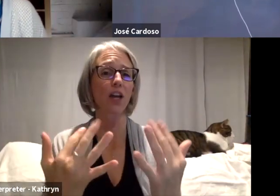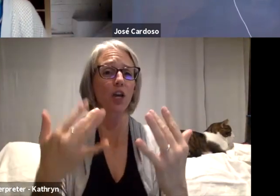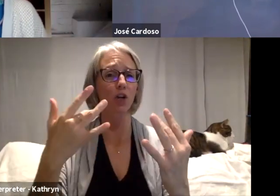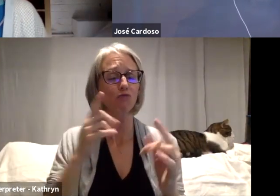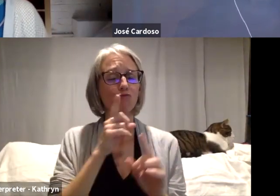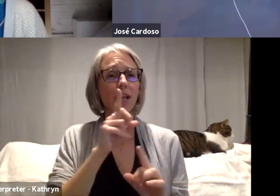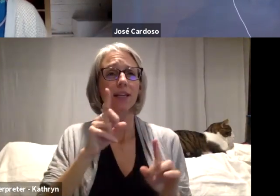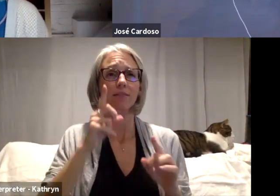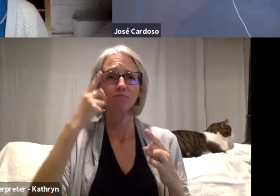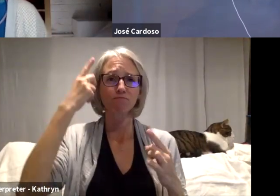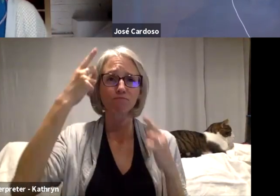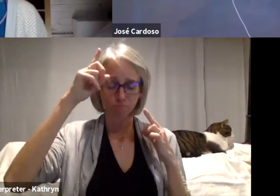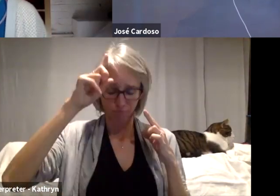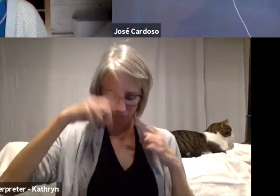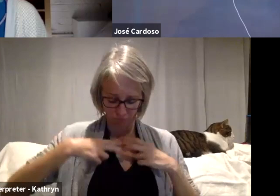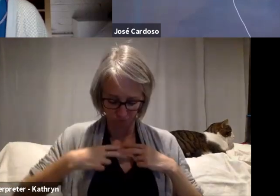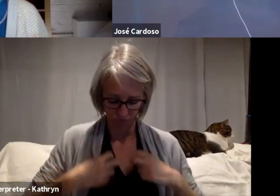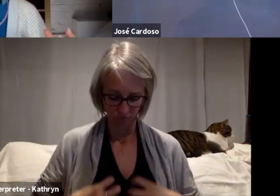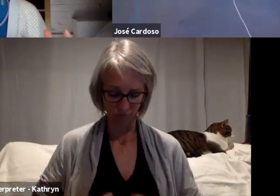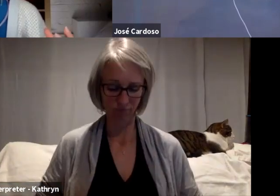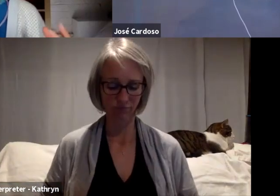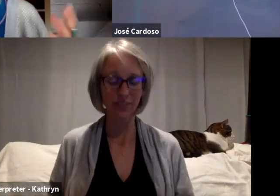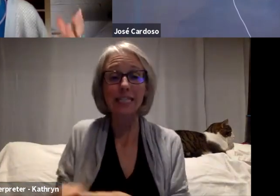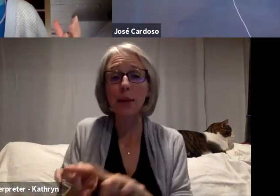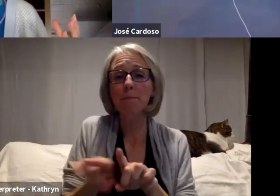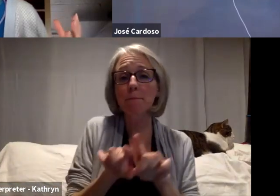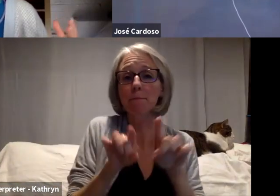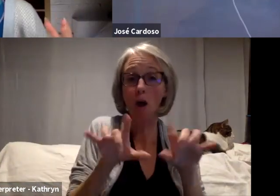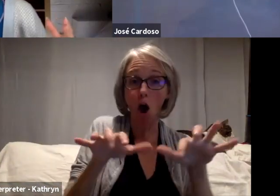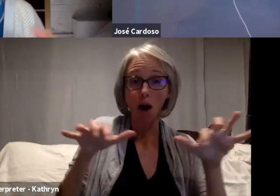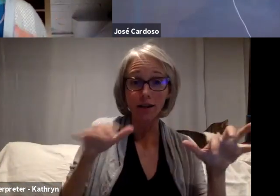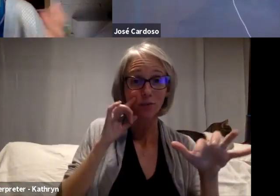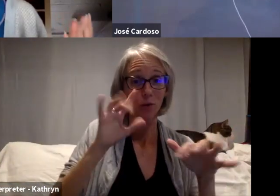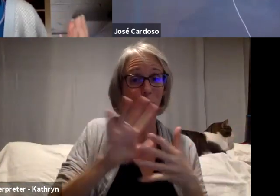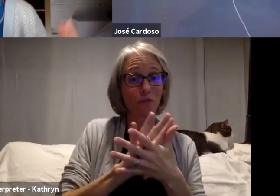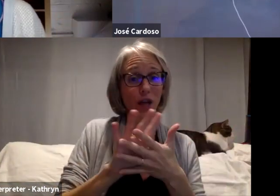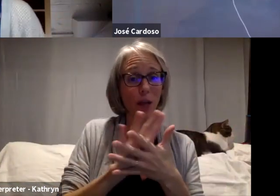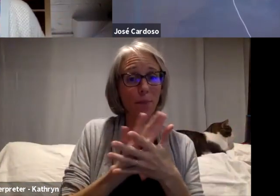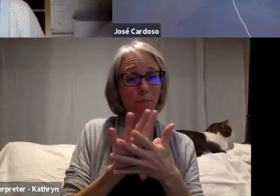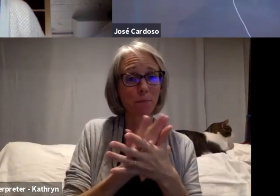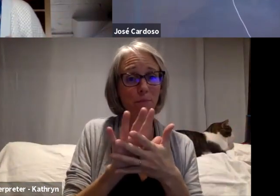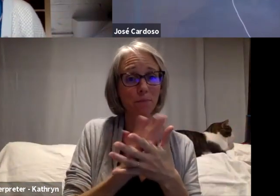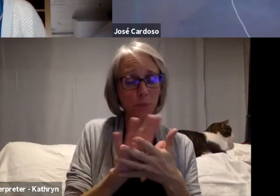wonderful, too, how it gave the viewer that space to experience what is about to happen, what has happened.